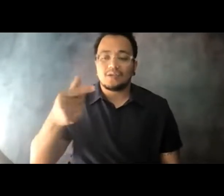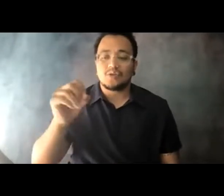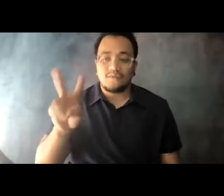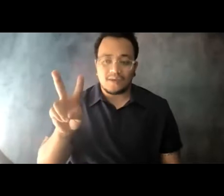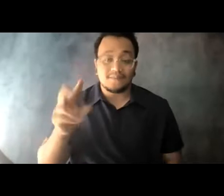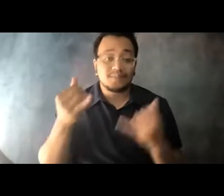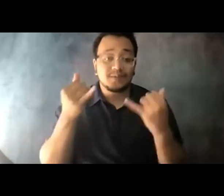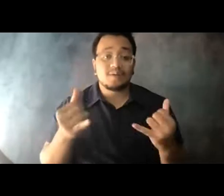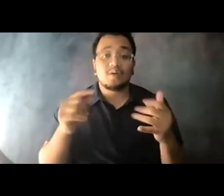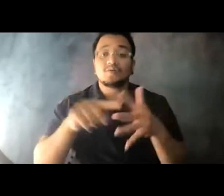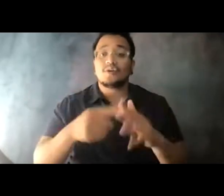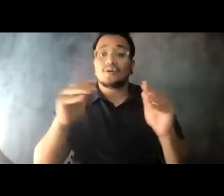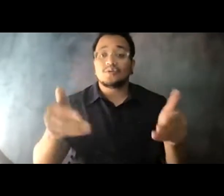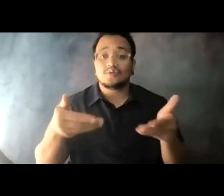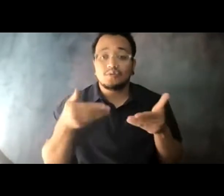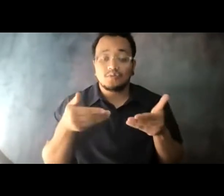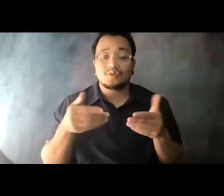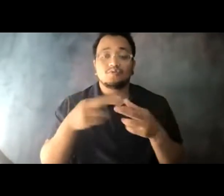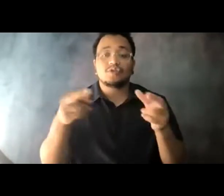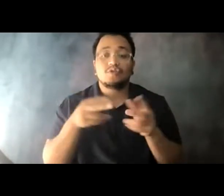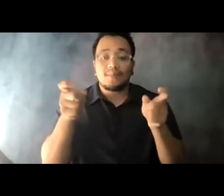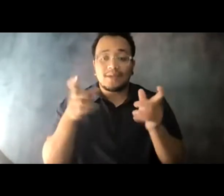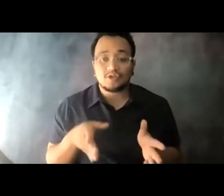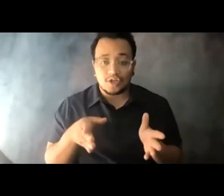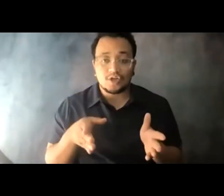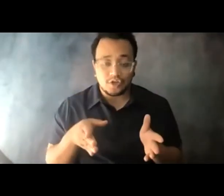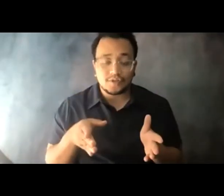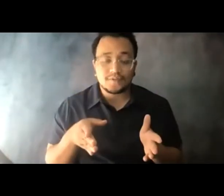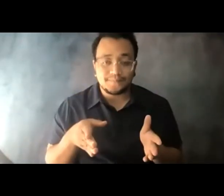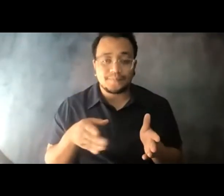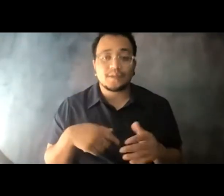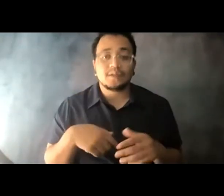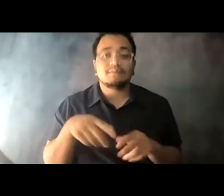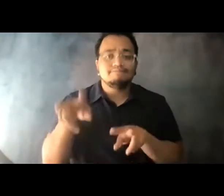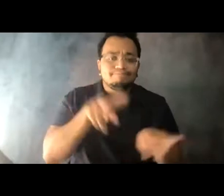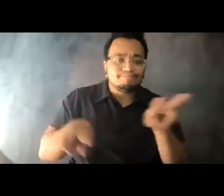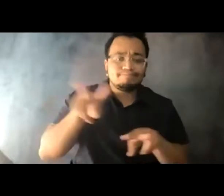two of FTA's administrators who in addition to overseeing millions of dollars in federal